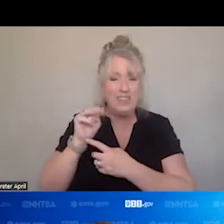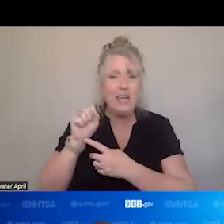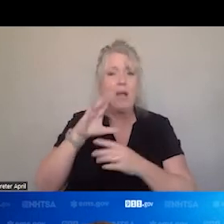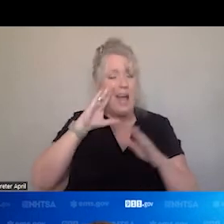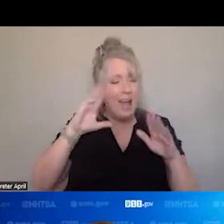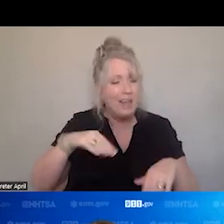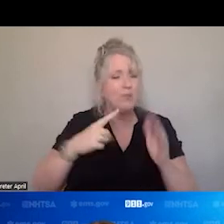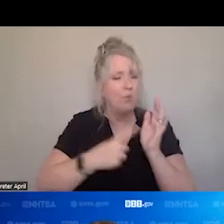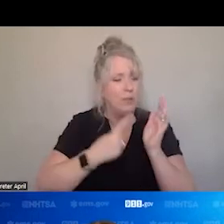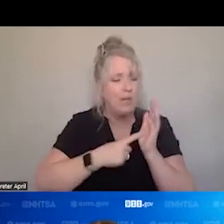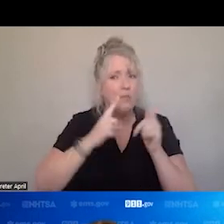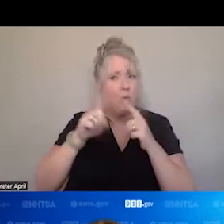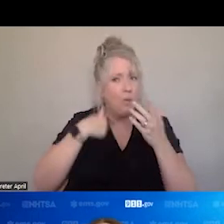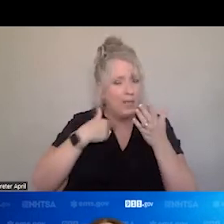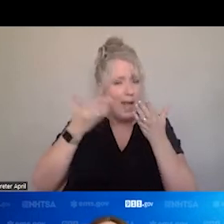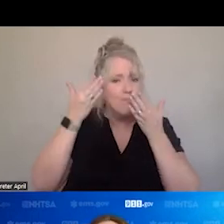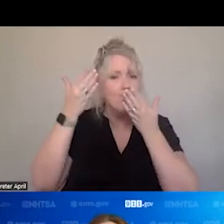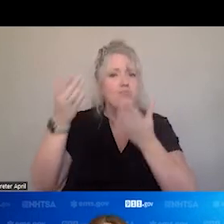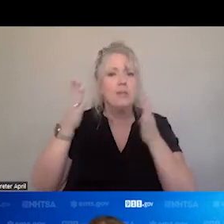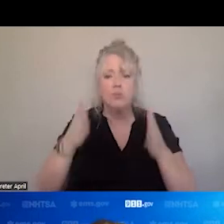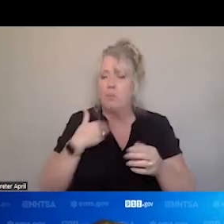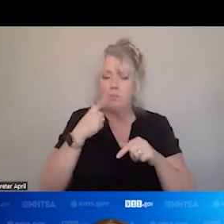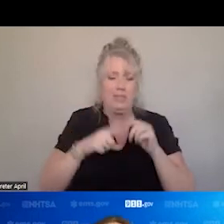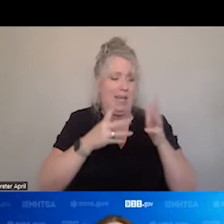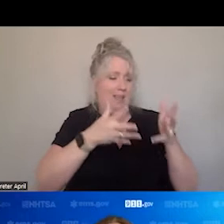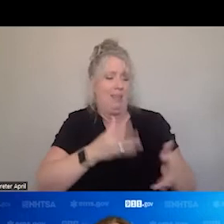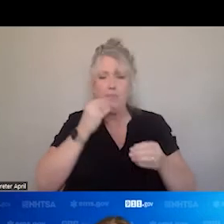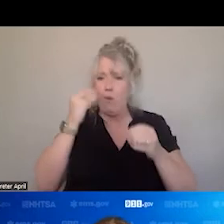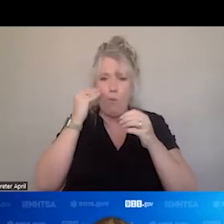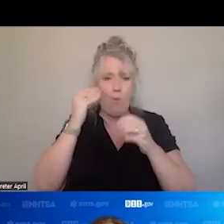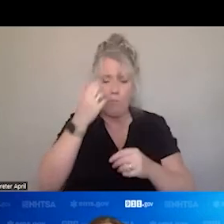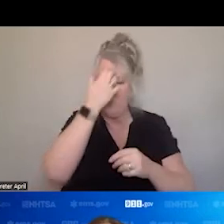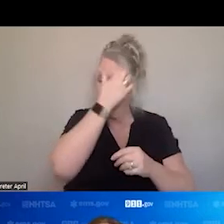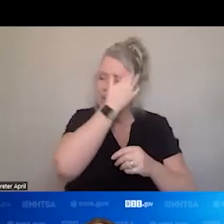I AM TAKING A PERSON BECAUSE I CAN'T BELIEVE THEM AT HOME. TO THE EMERGENCY DEPARTMENT. BUT